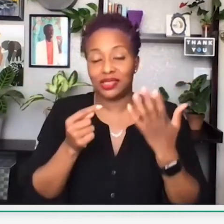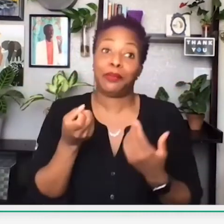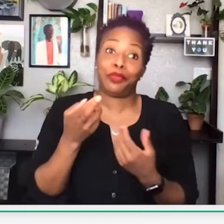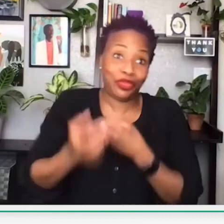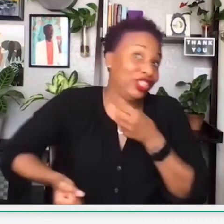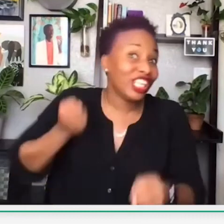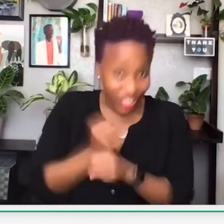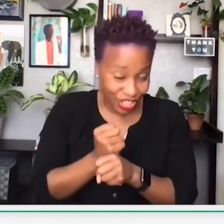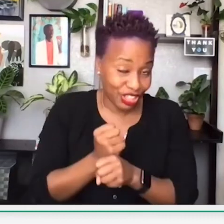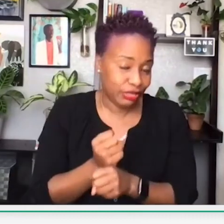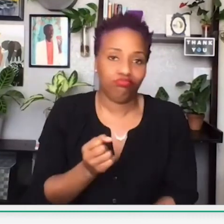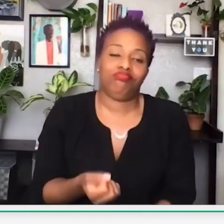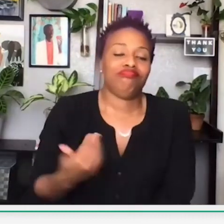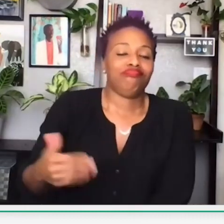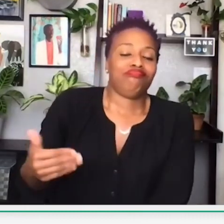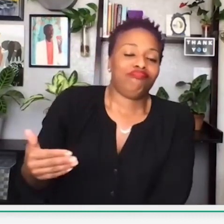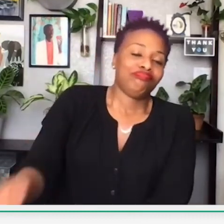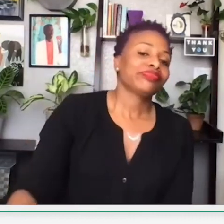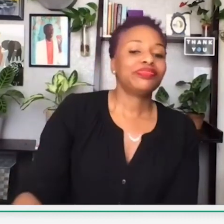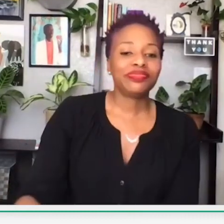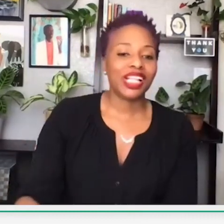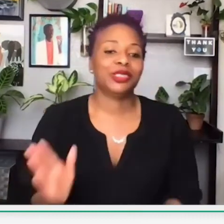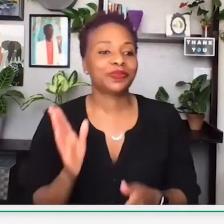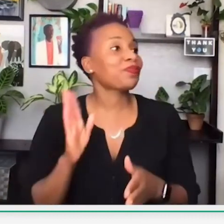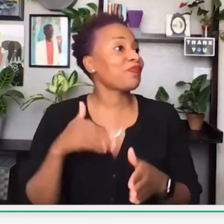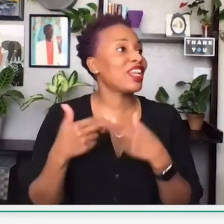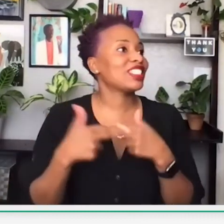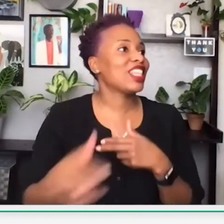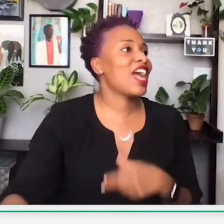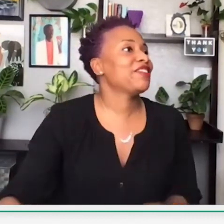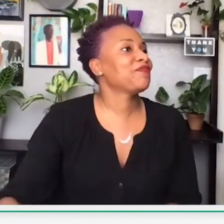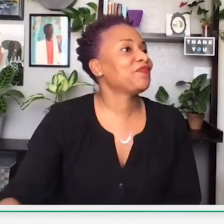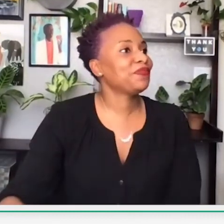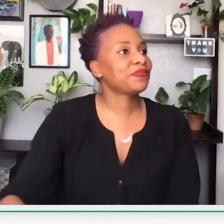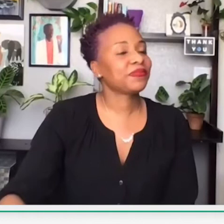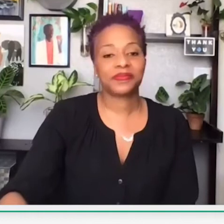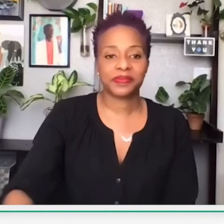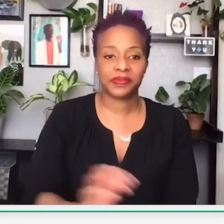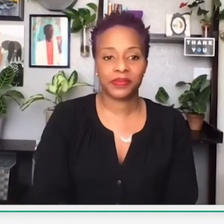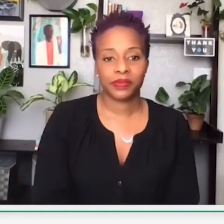So this is all contributed from the black community annually. It's very impressive. All right, moving on.